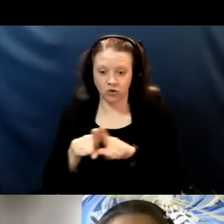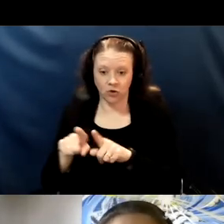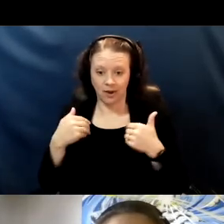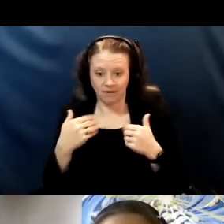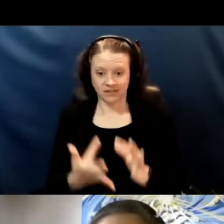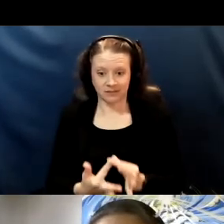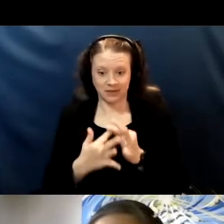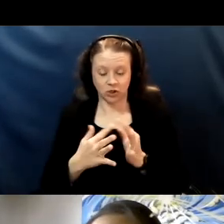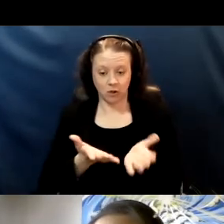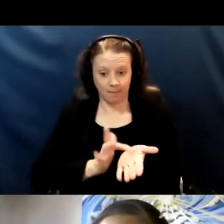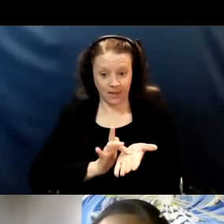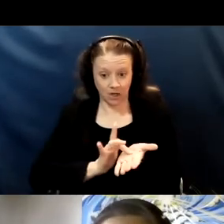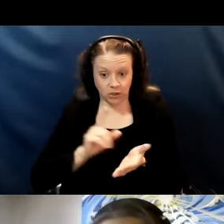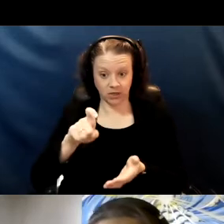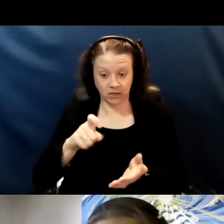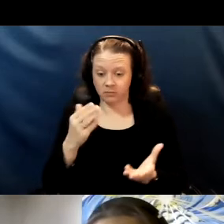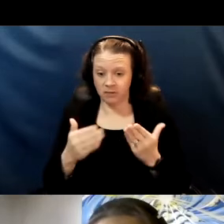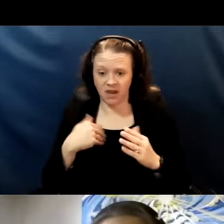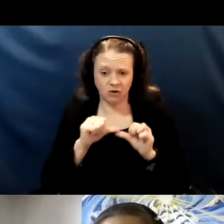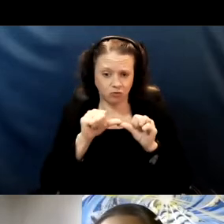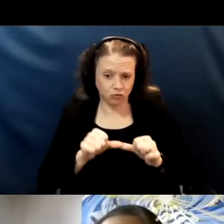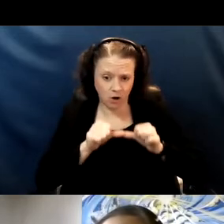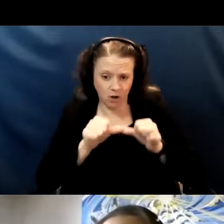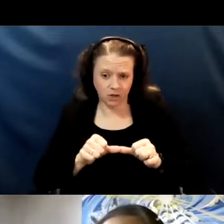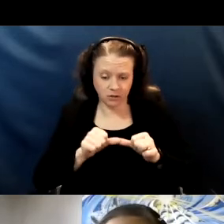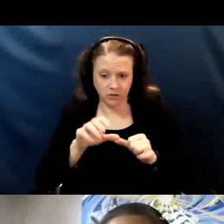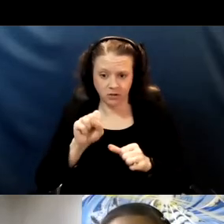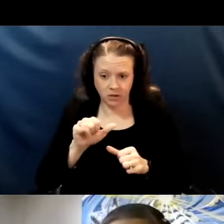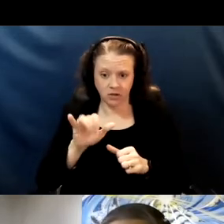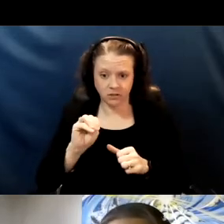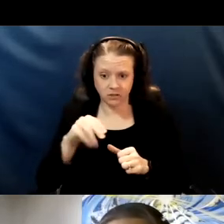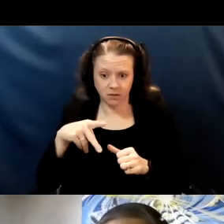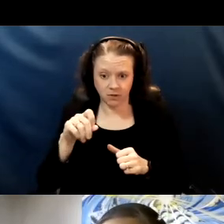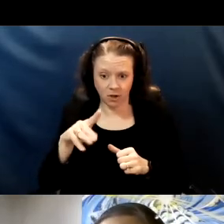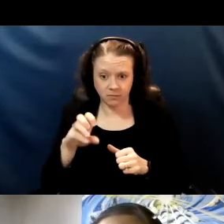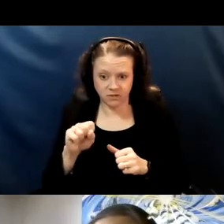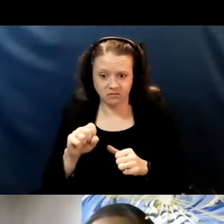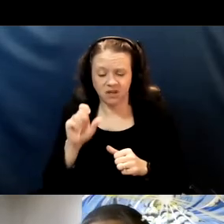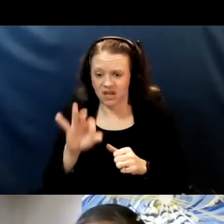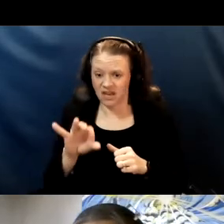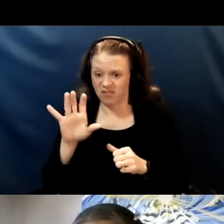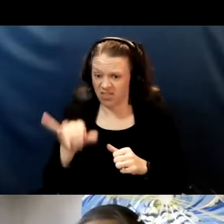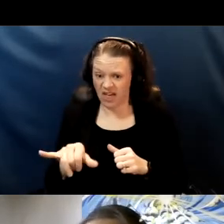and may have chronic symptoms. And if a symptom is chronic and unchanged